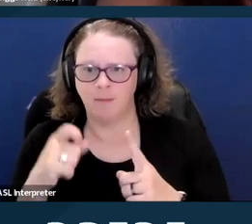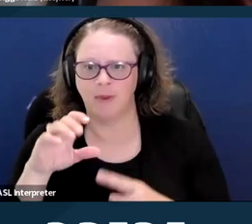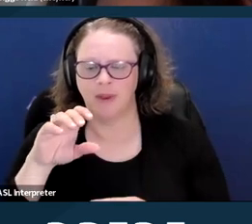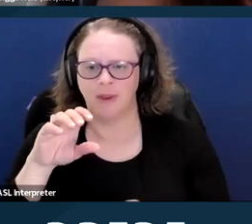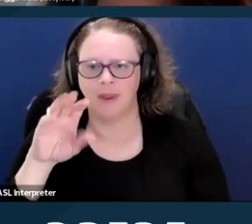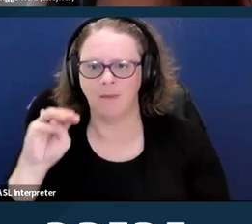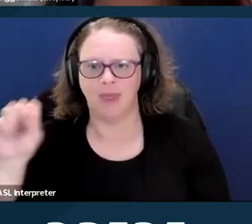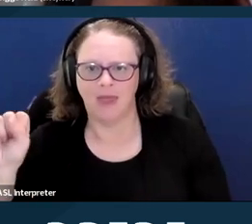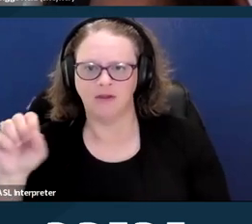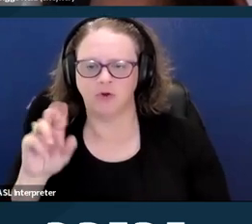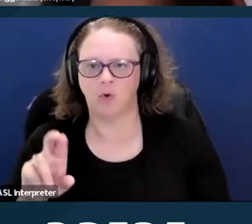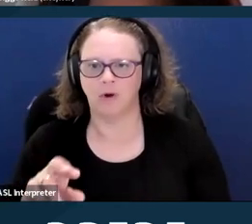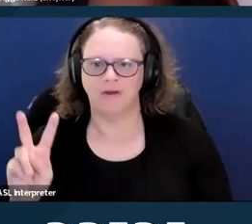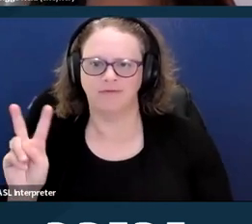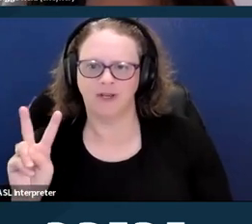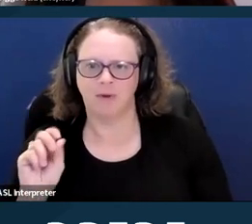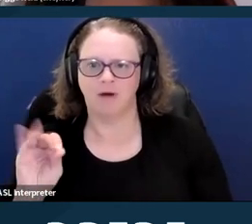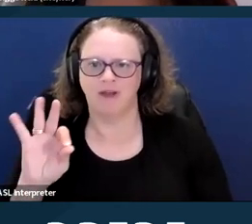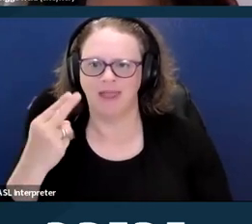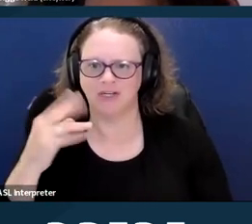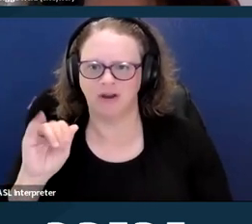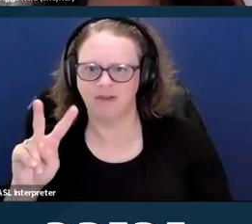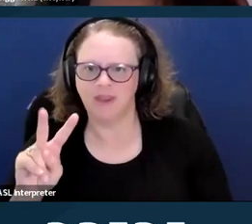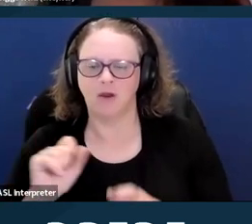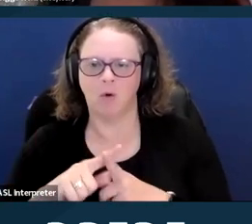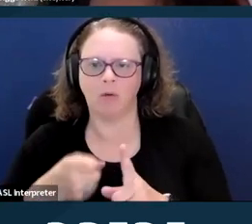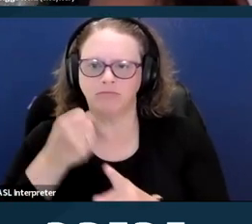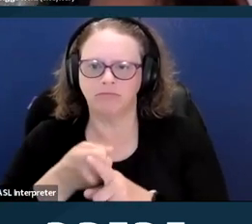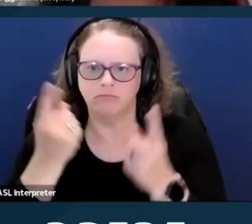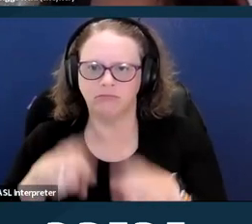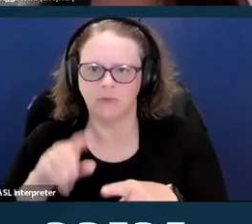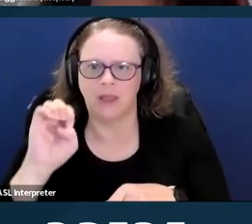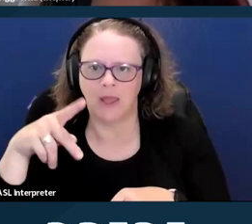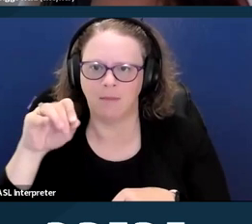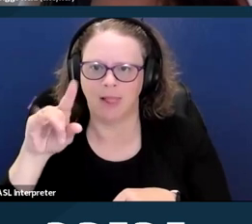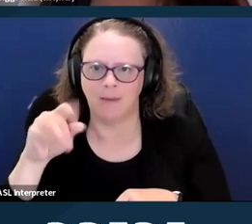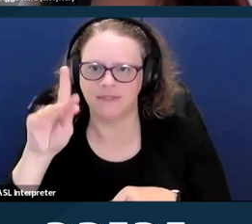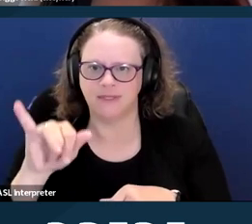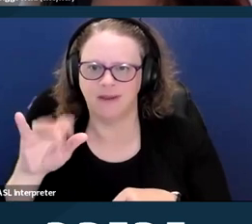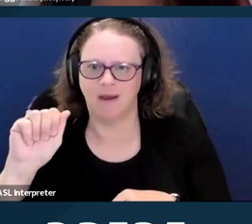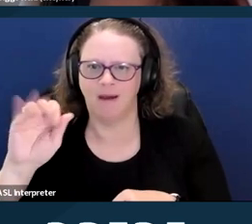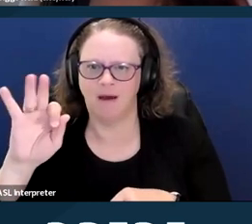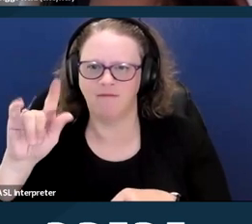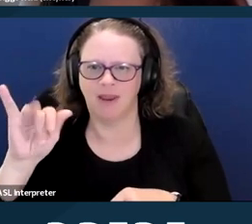or afflicted with epilepsy, don't use these terms. They're very negative and disempowering